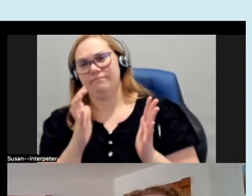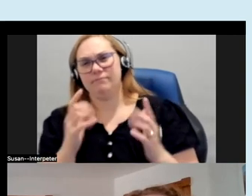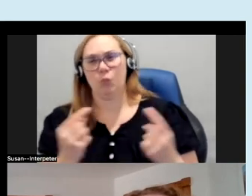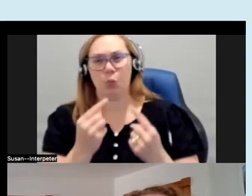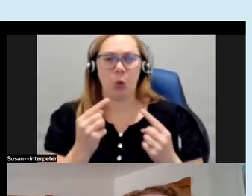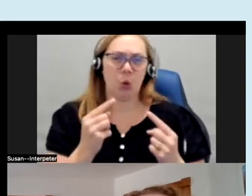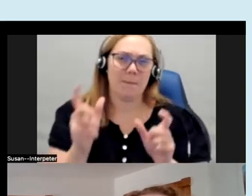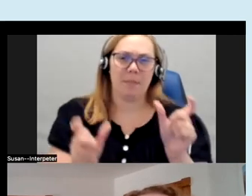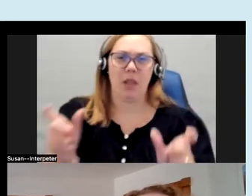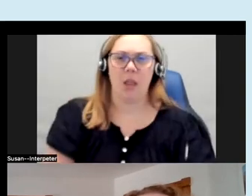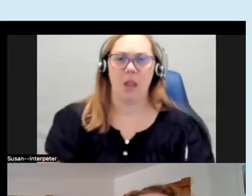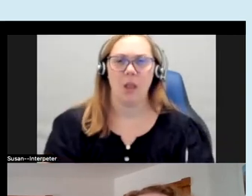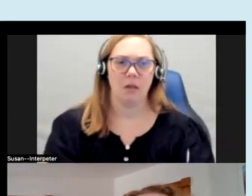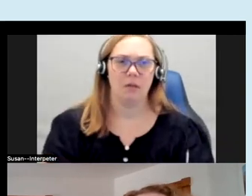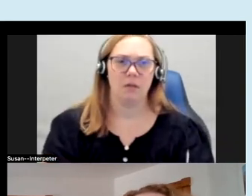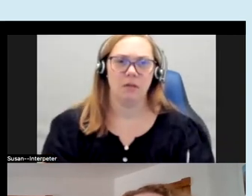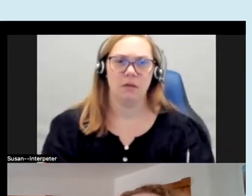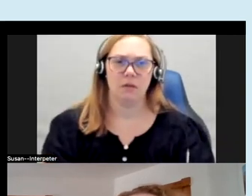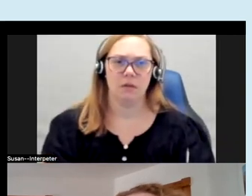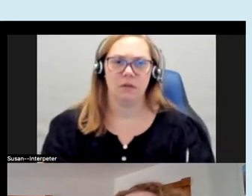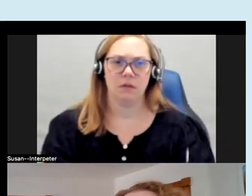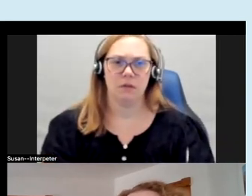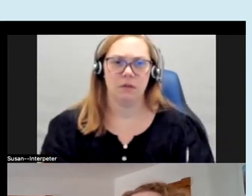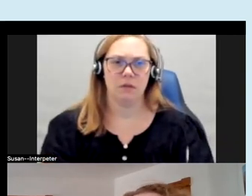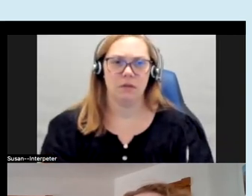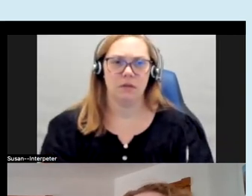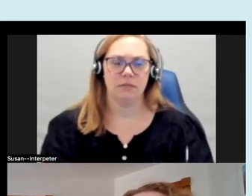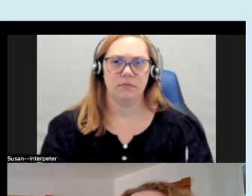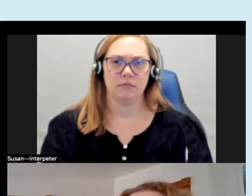member and that's